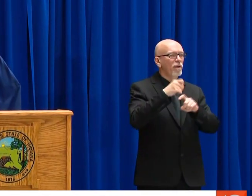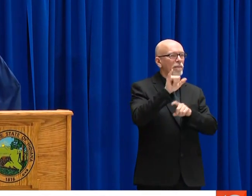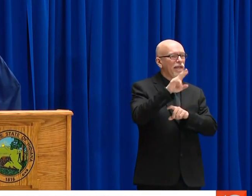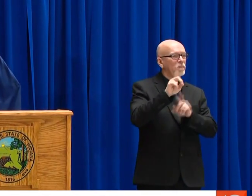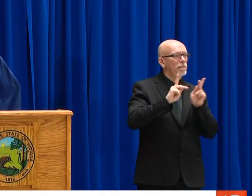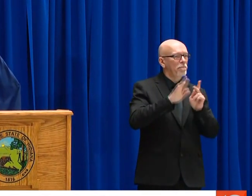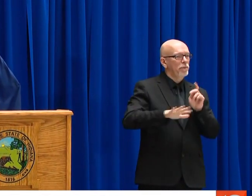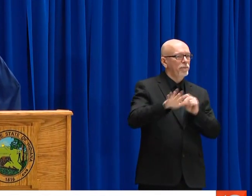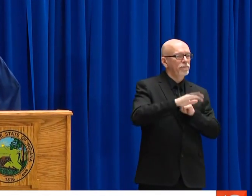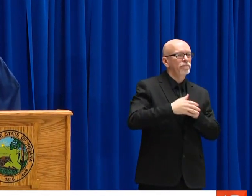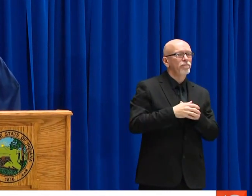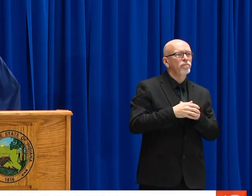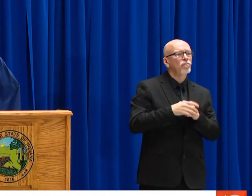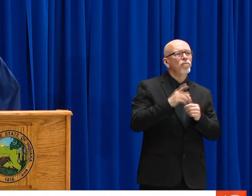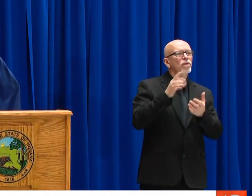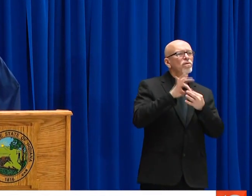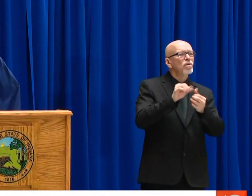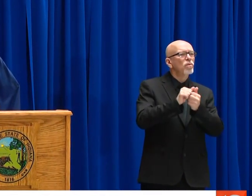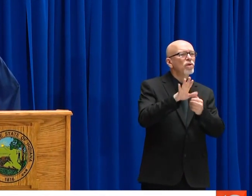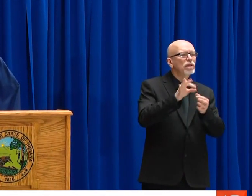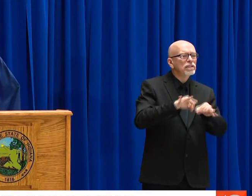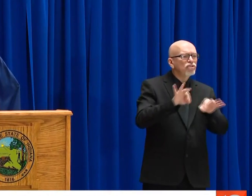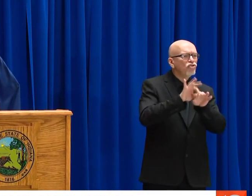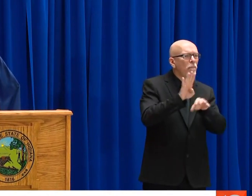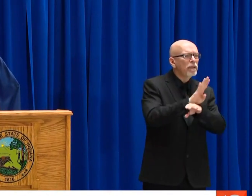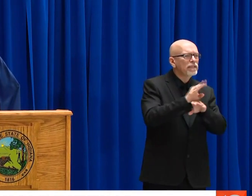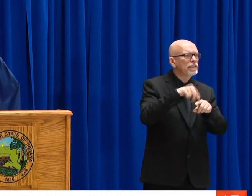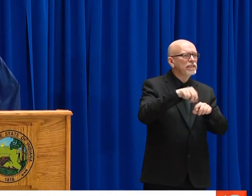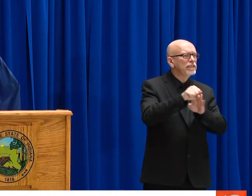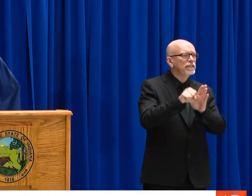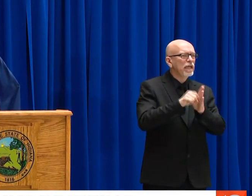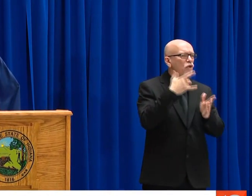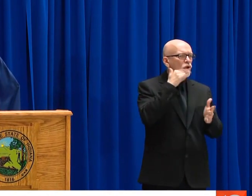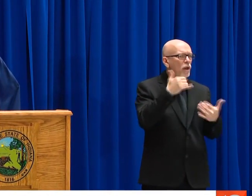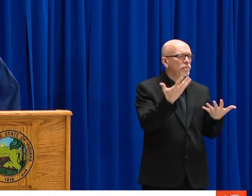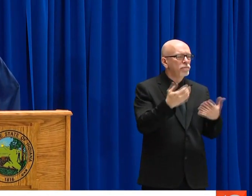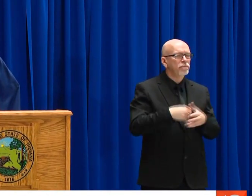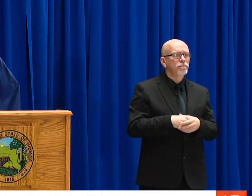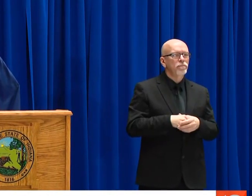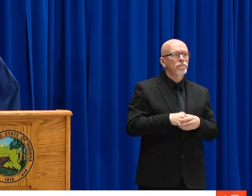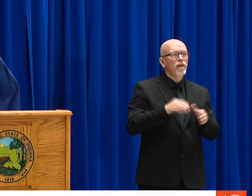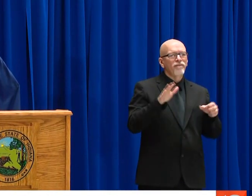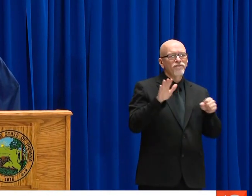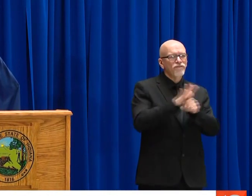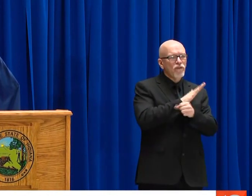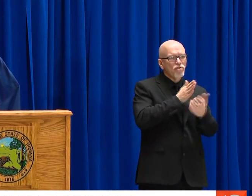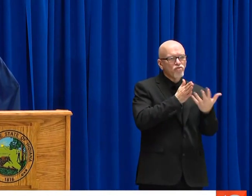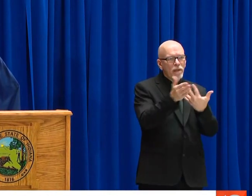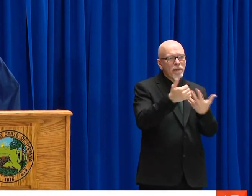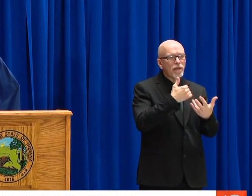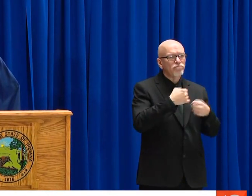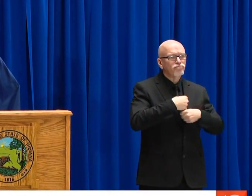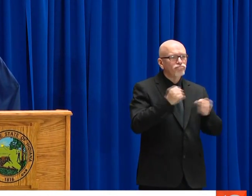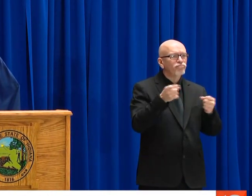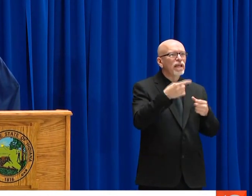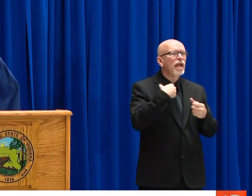GOOD AFTERNOON. THIS MORNING WE ACTIVATED THE INDIANA CALL CENTER FOR CRITICAL INDUSTRIES TO ANSWER QUESTIONS